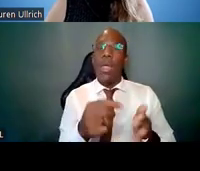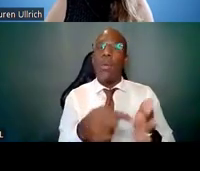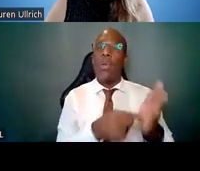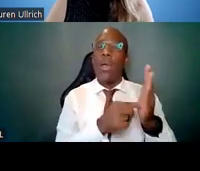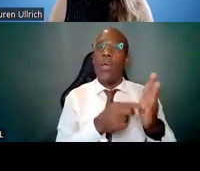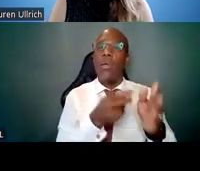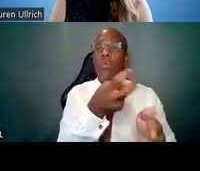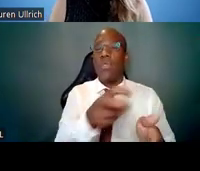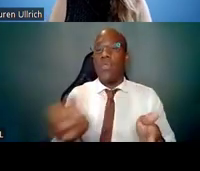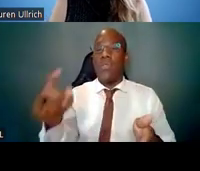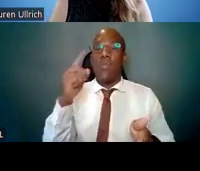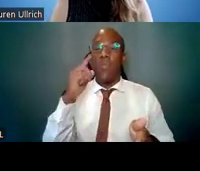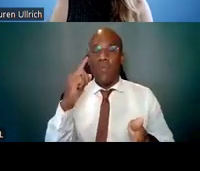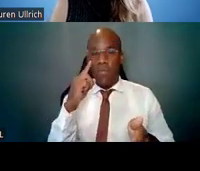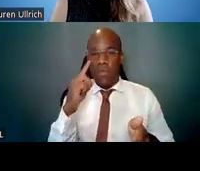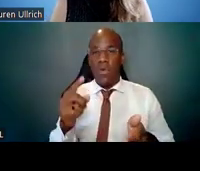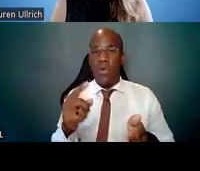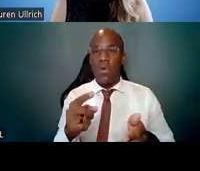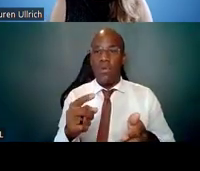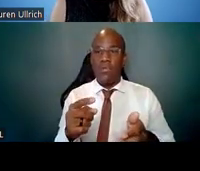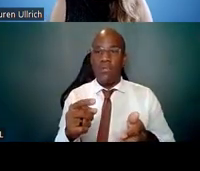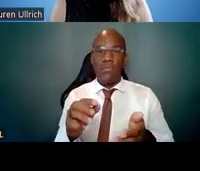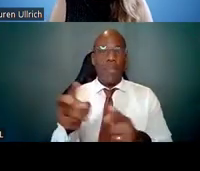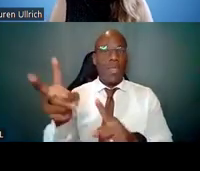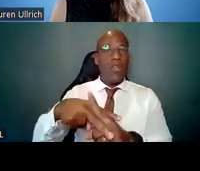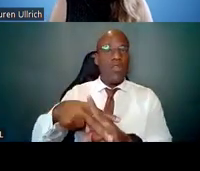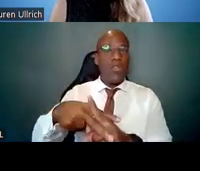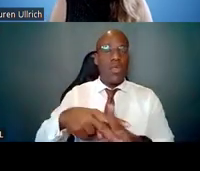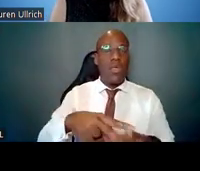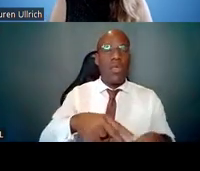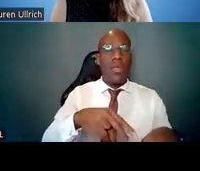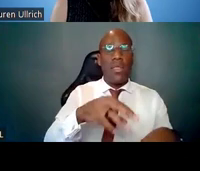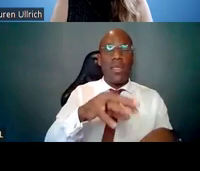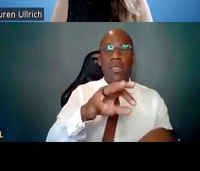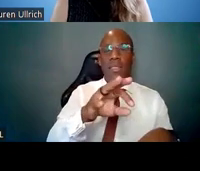So the F99 phase is reviewed in a study section,